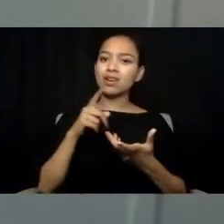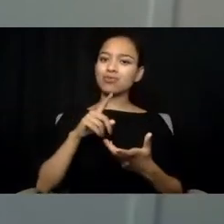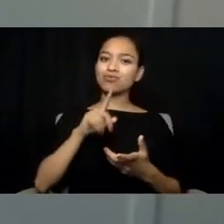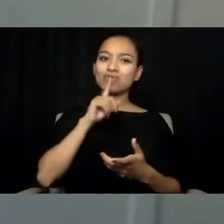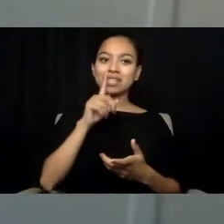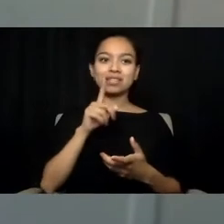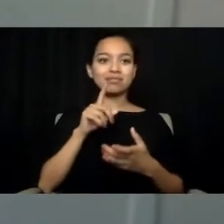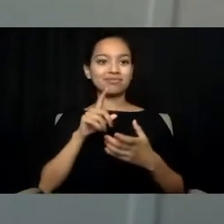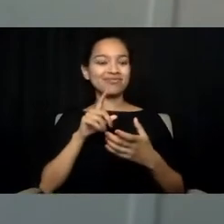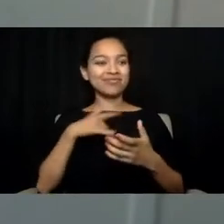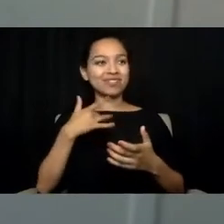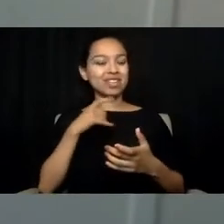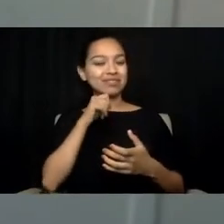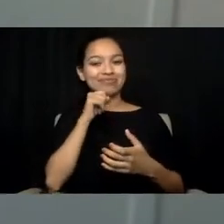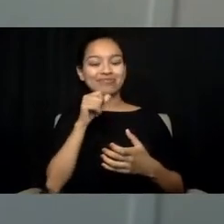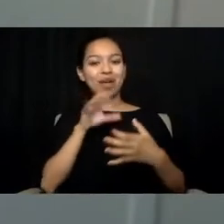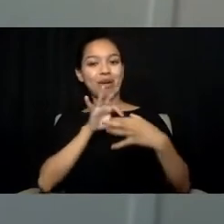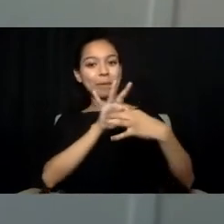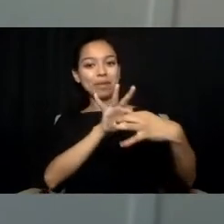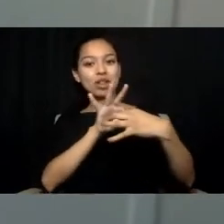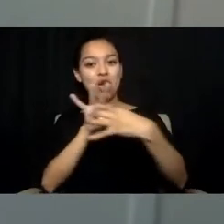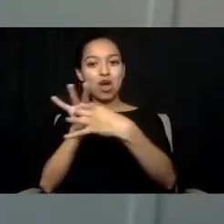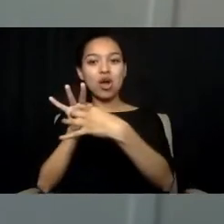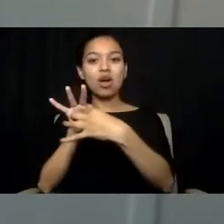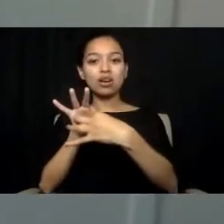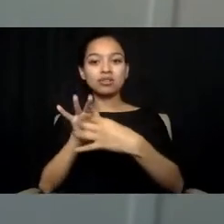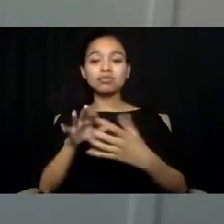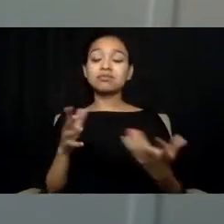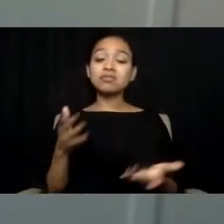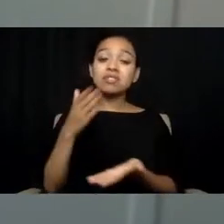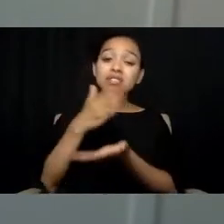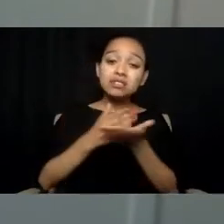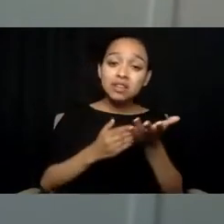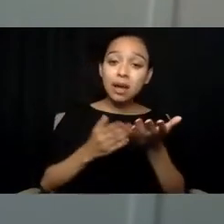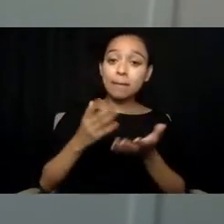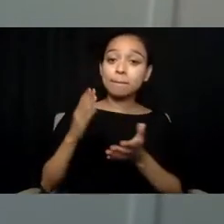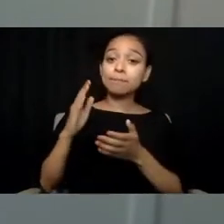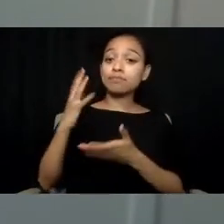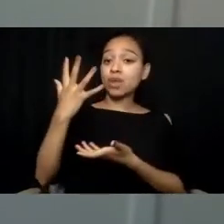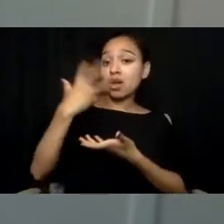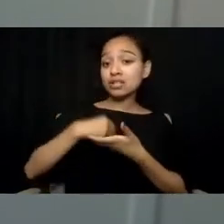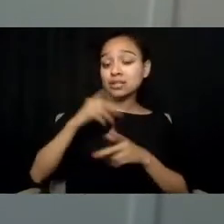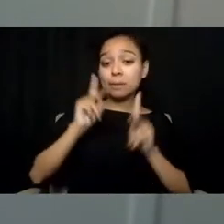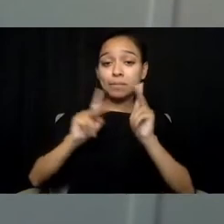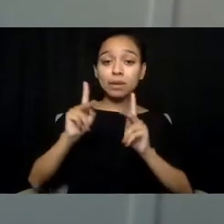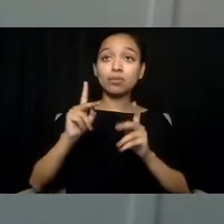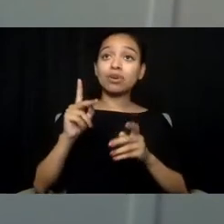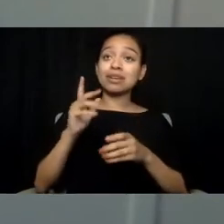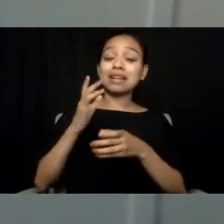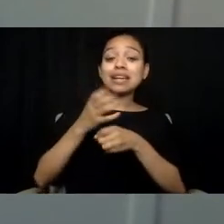Also, receiving a late diagnosis, being female, the number of unmet support needs